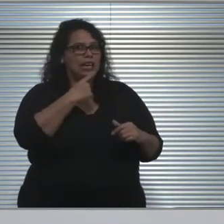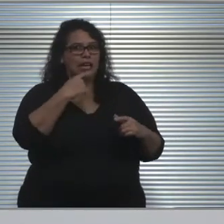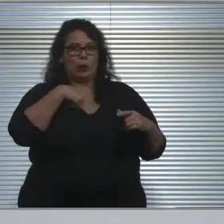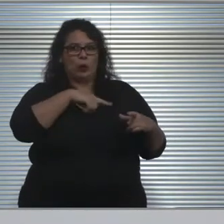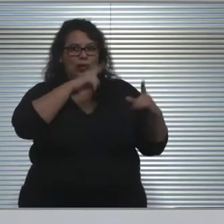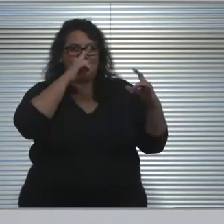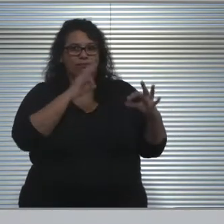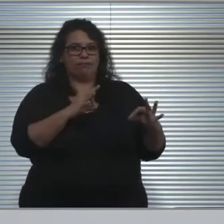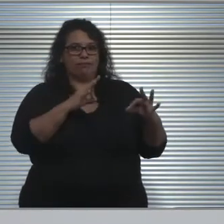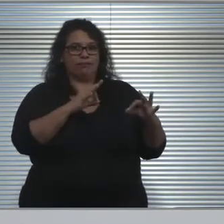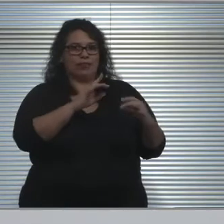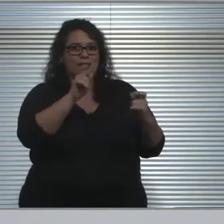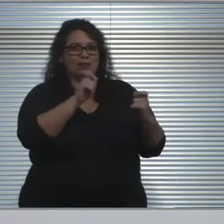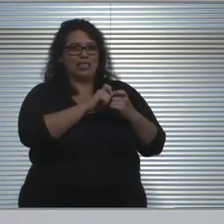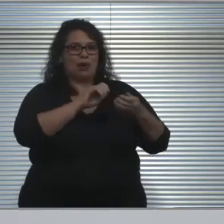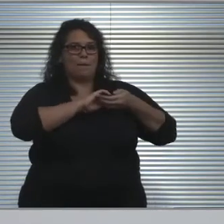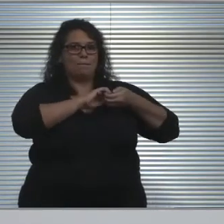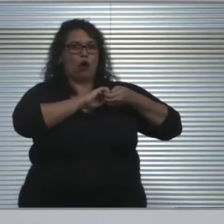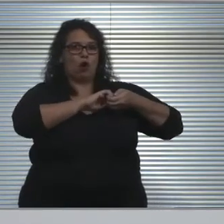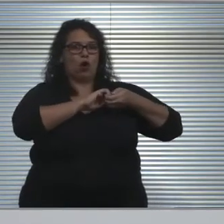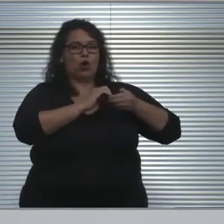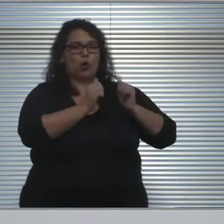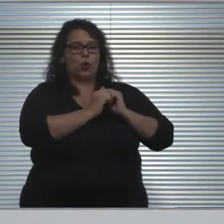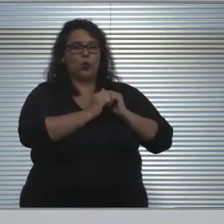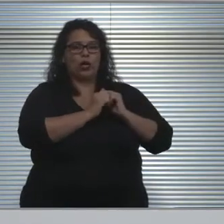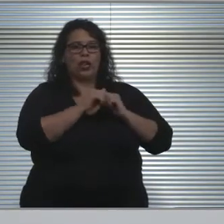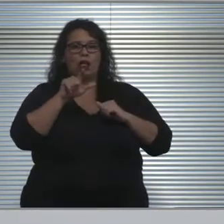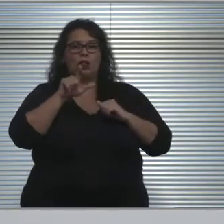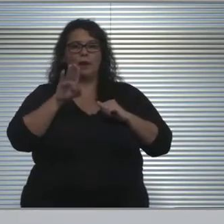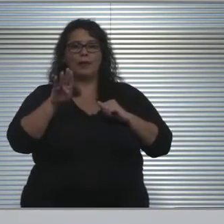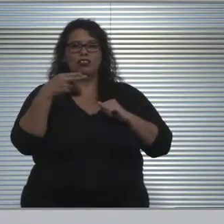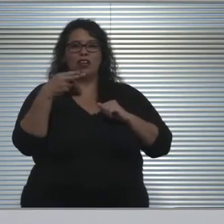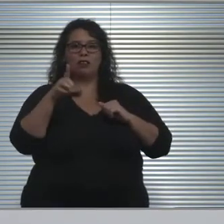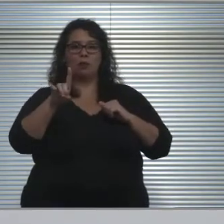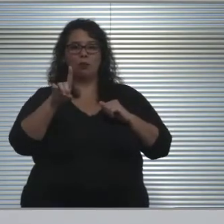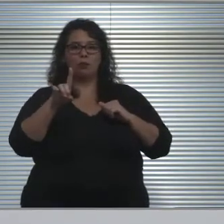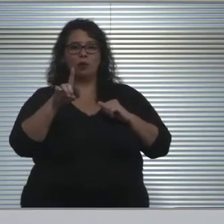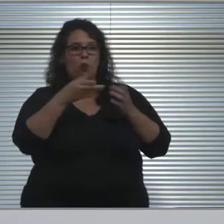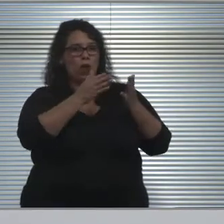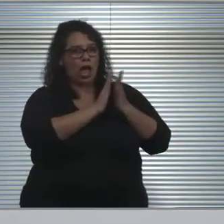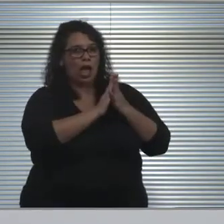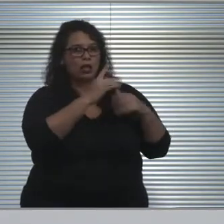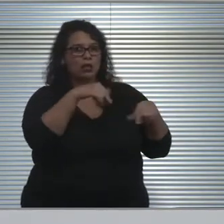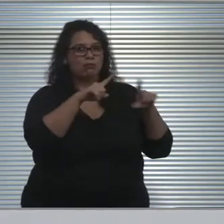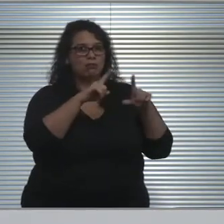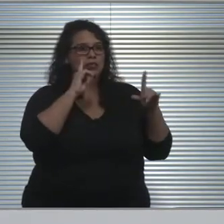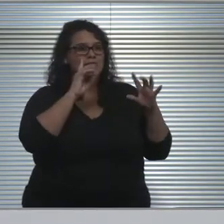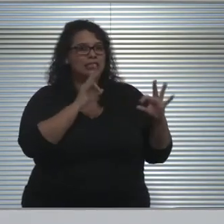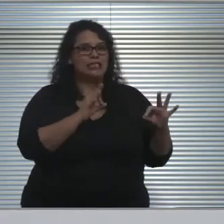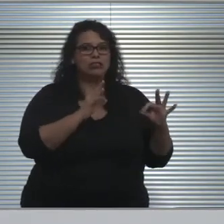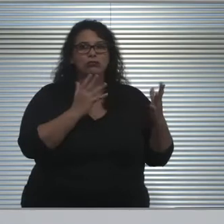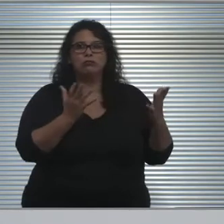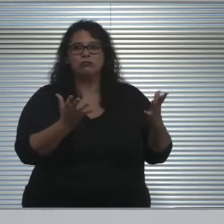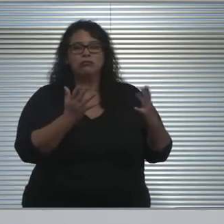specifically in partnership with our health department, we have consulted with them on decisions like this, and we talked about that date